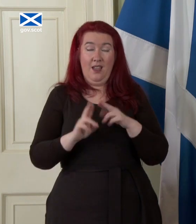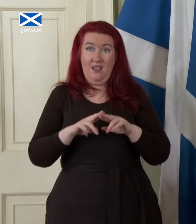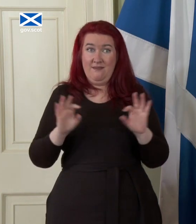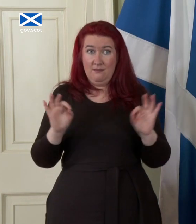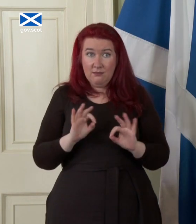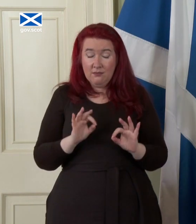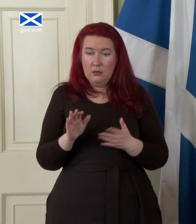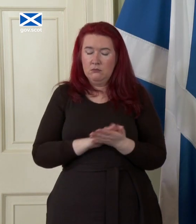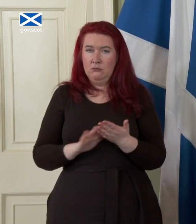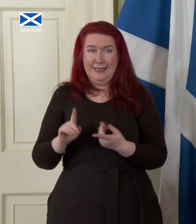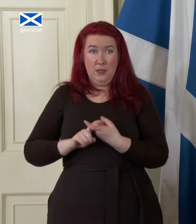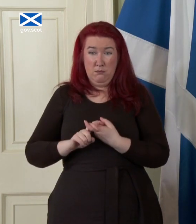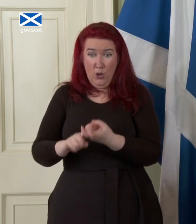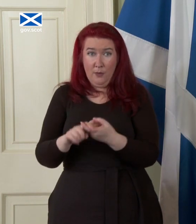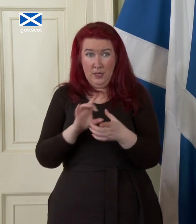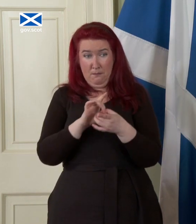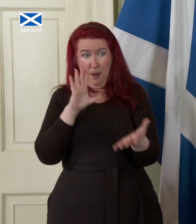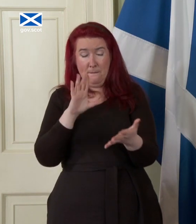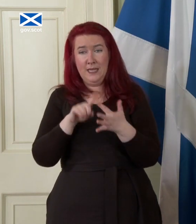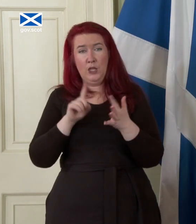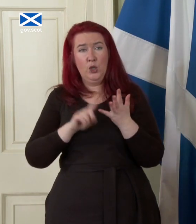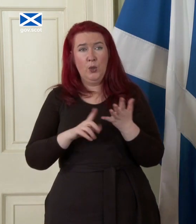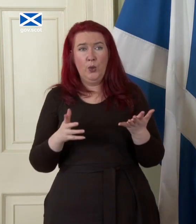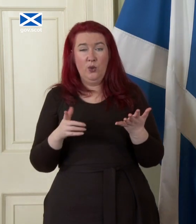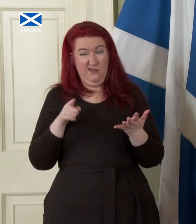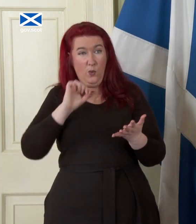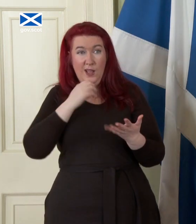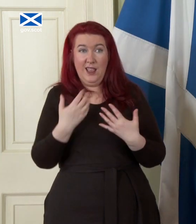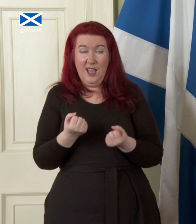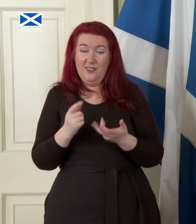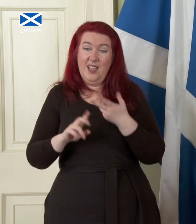a permanent existence outside the EU which is what we will have if we remain part of the UK.